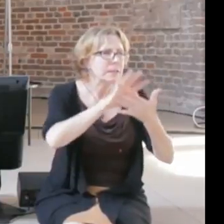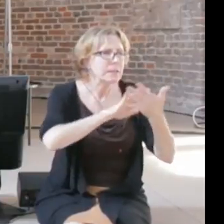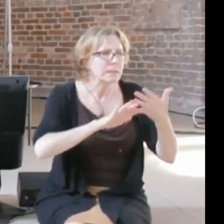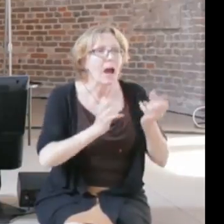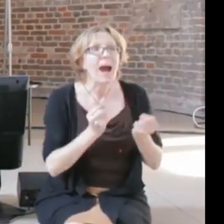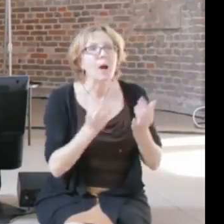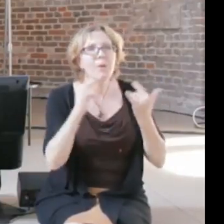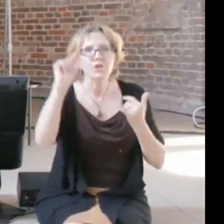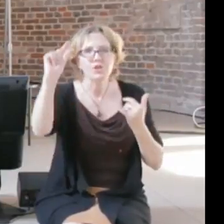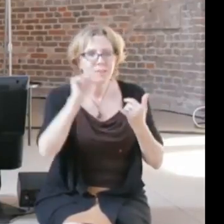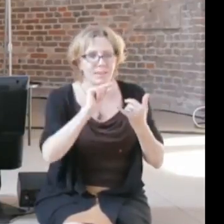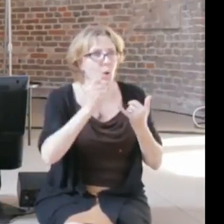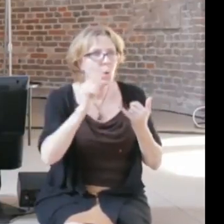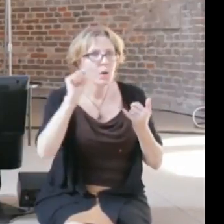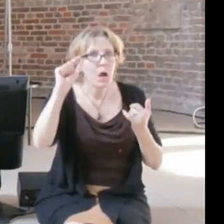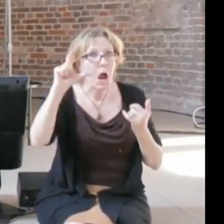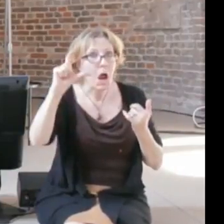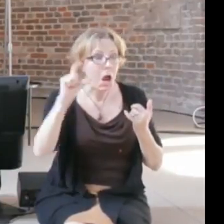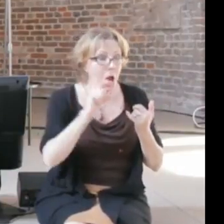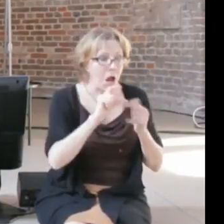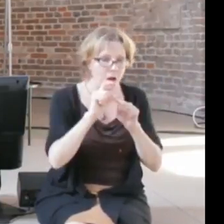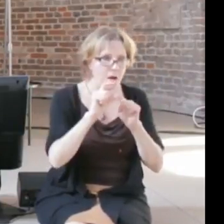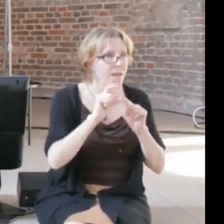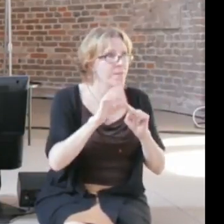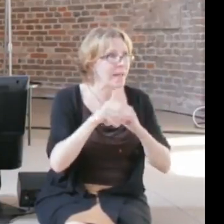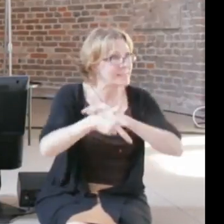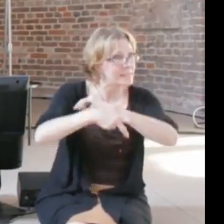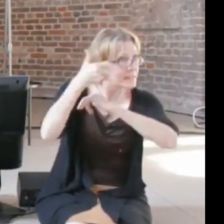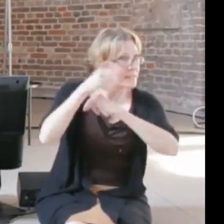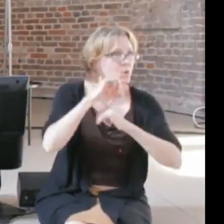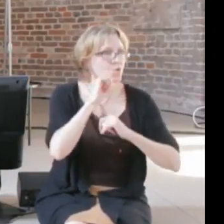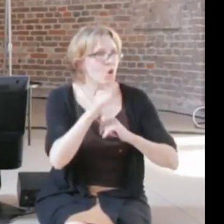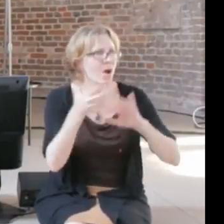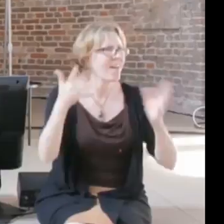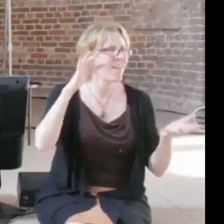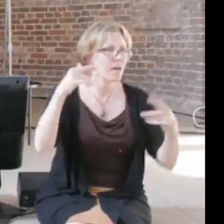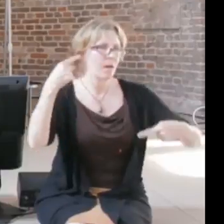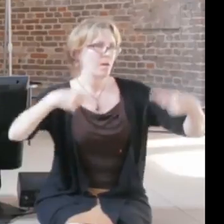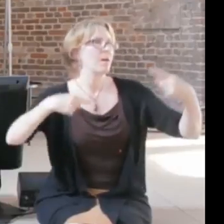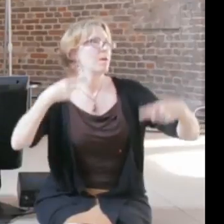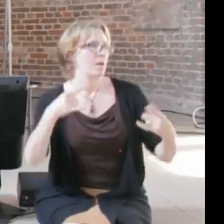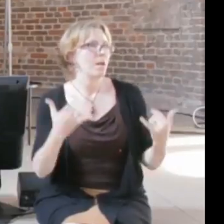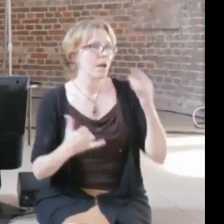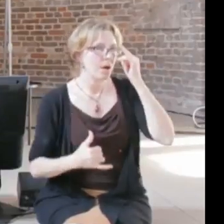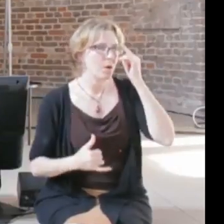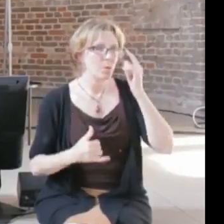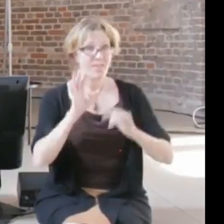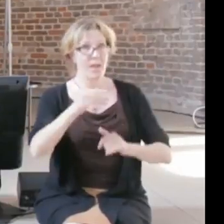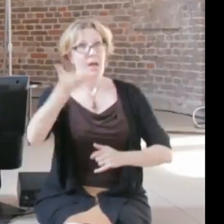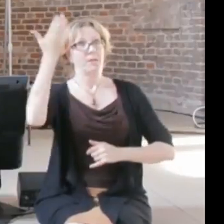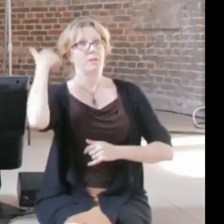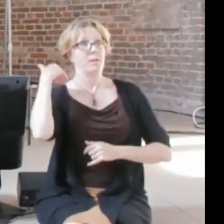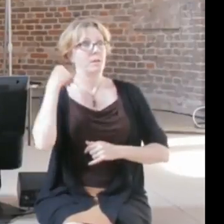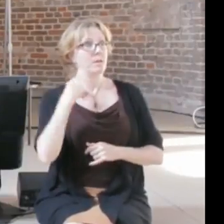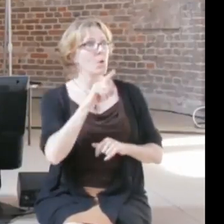that I want to make is that 2018 20 years later the courts are still fighting over this,